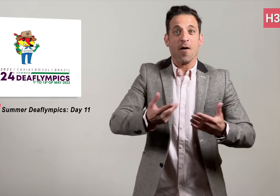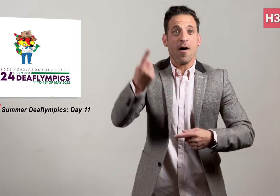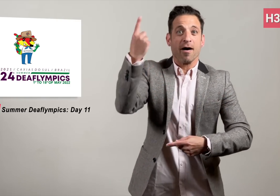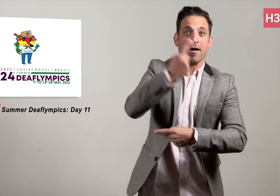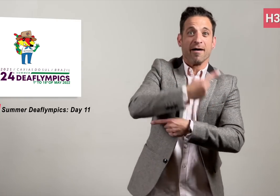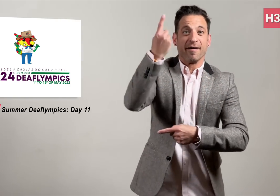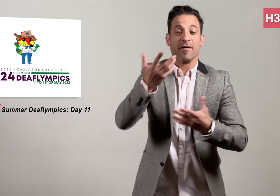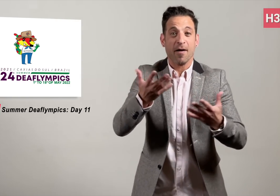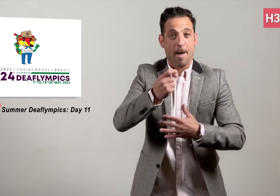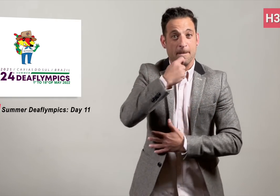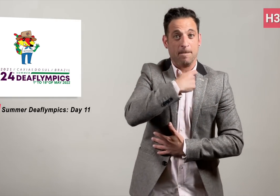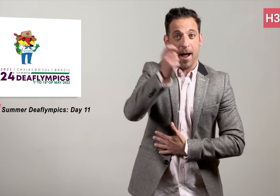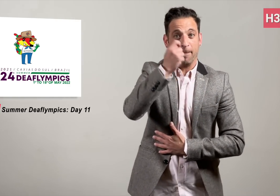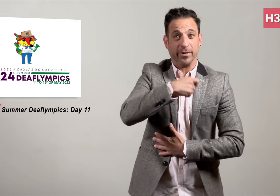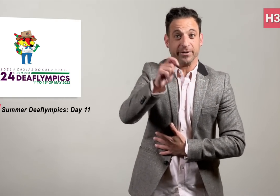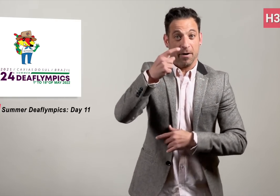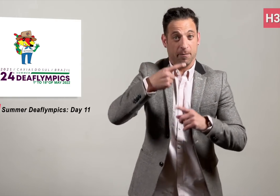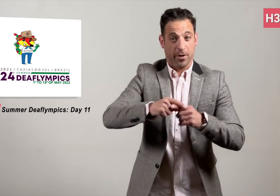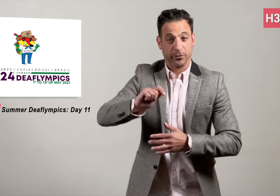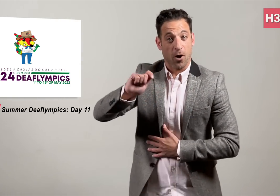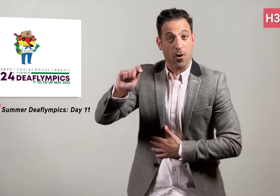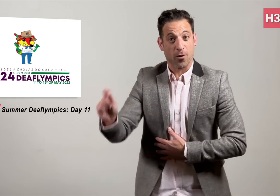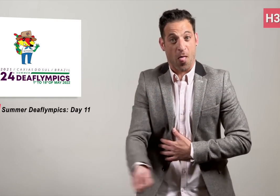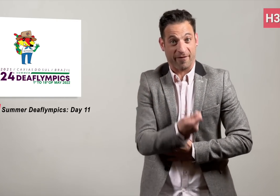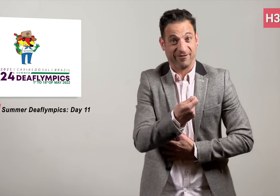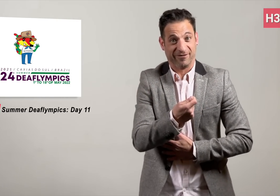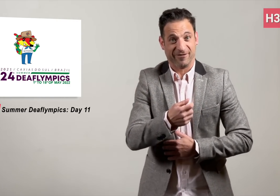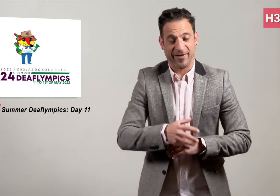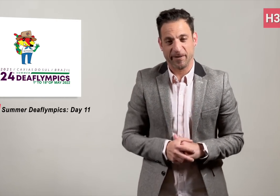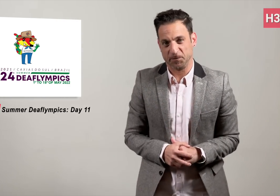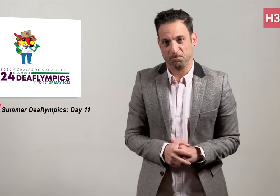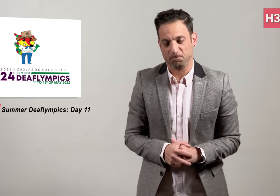of Badminton and Golf.